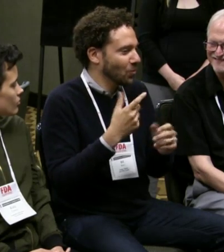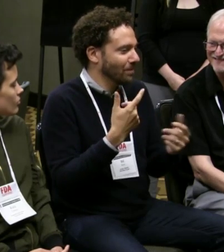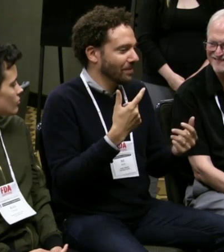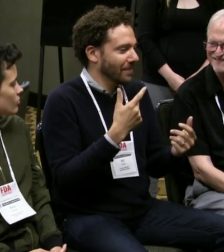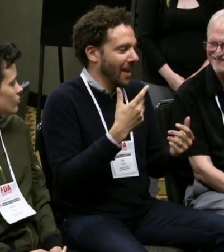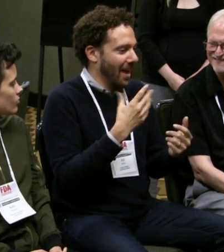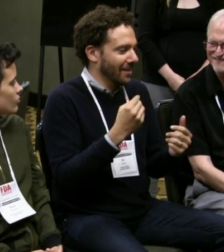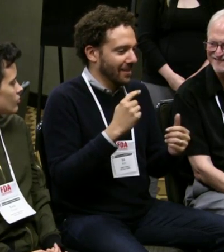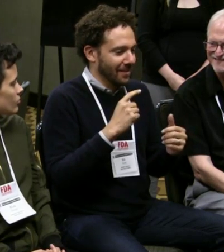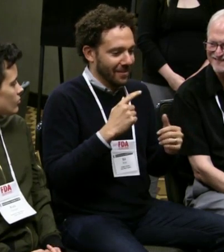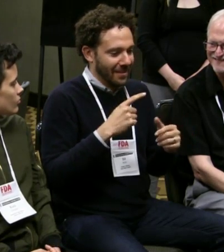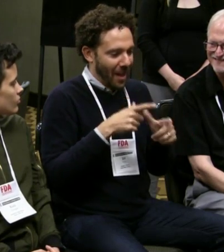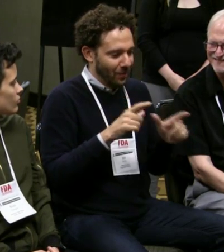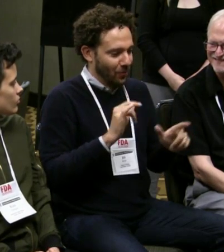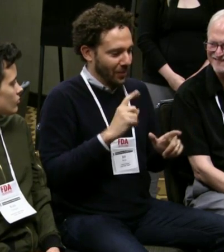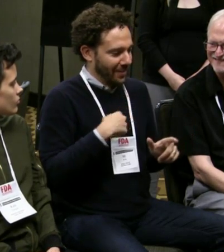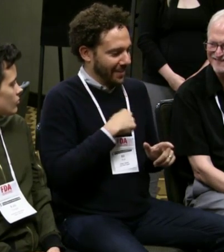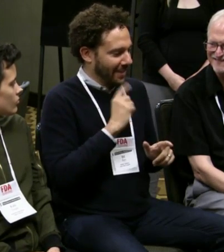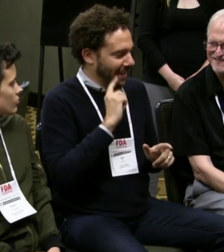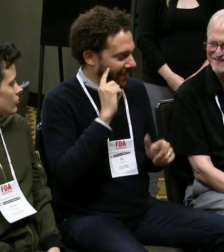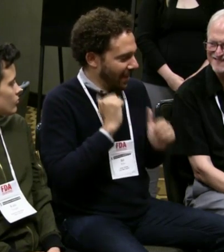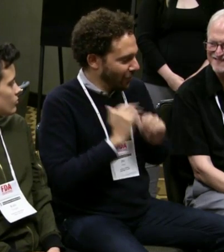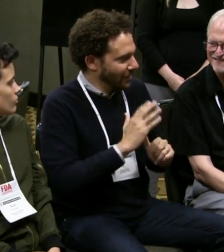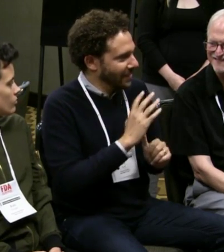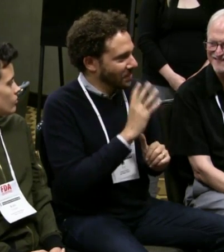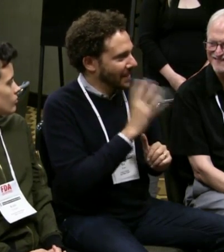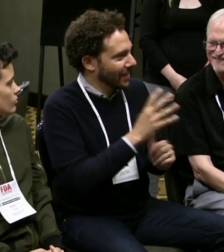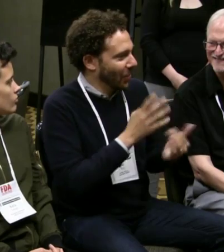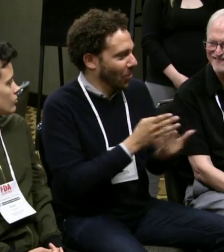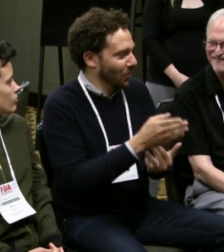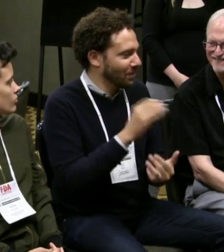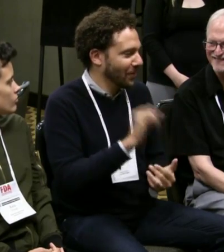and that it wasn't necessarily about accessibility.